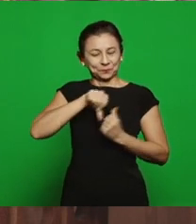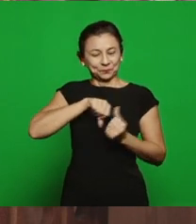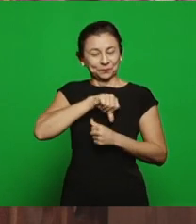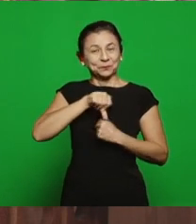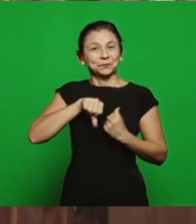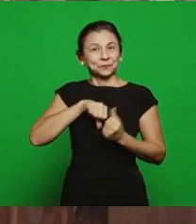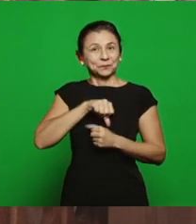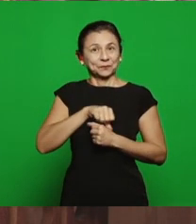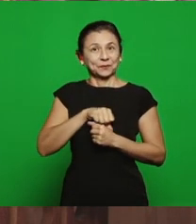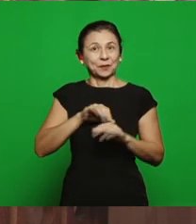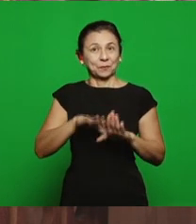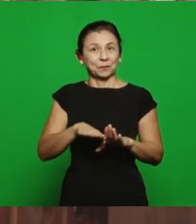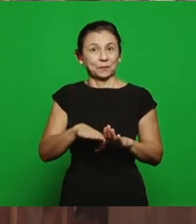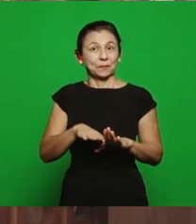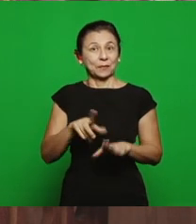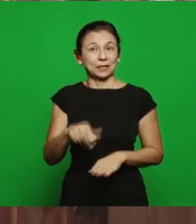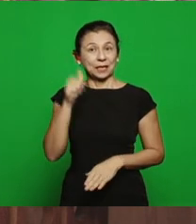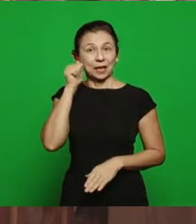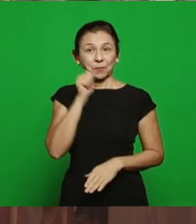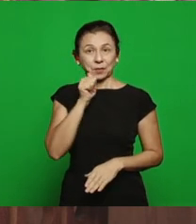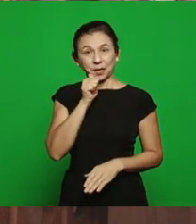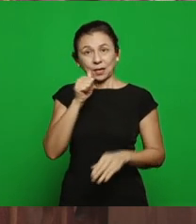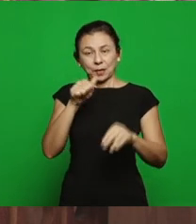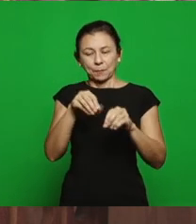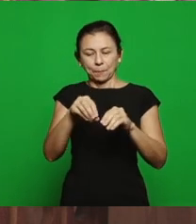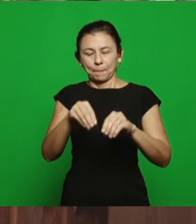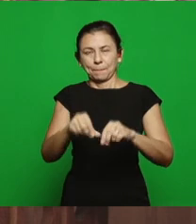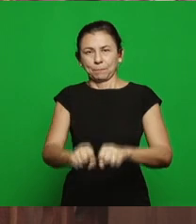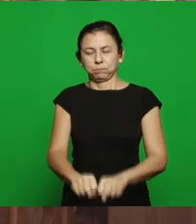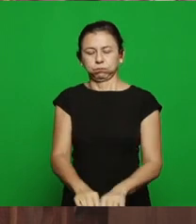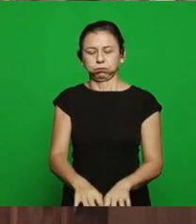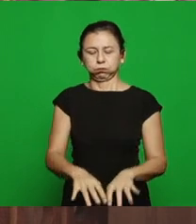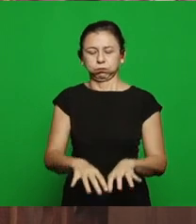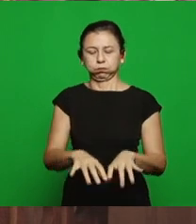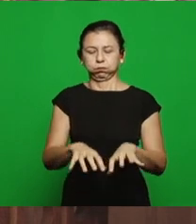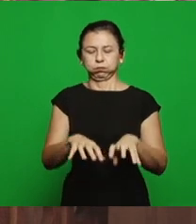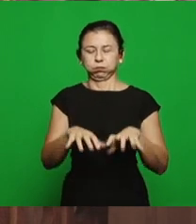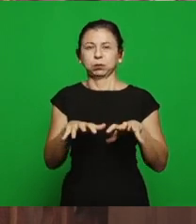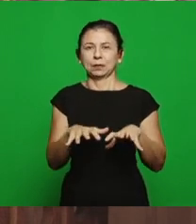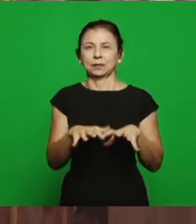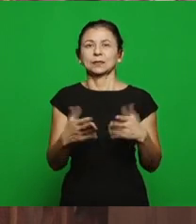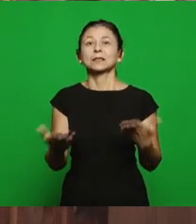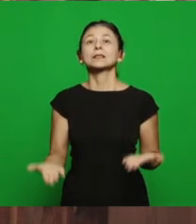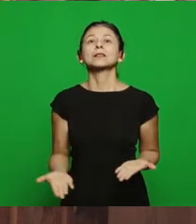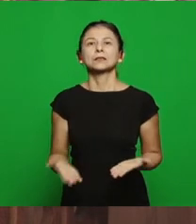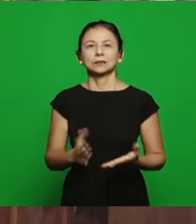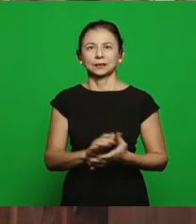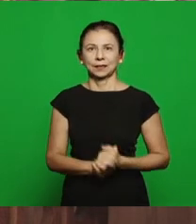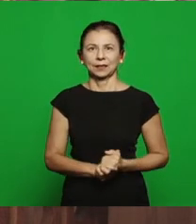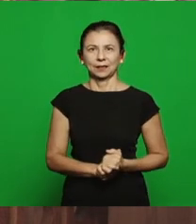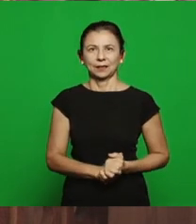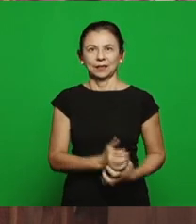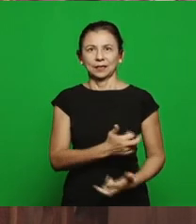that the woman puts is from outside in she brings the arguments of the world, the